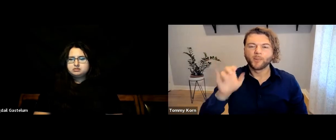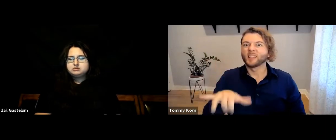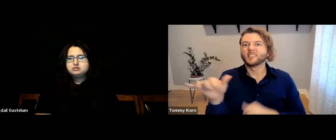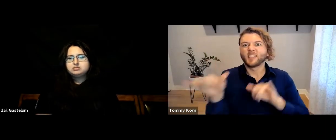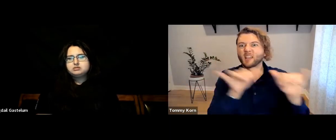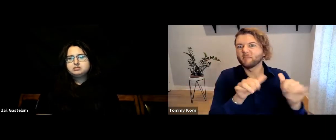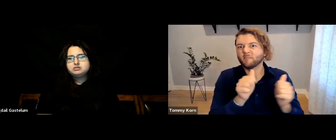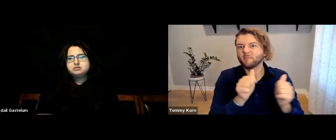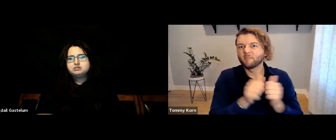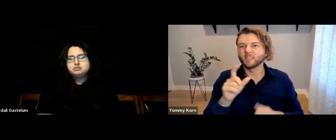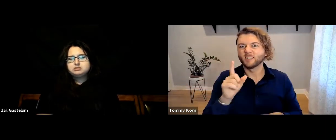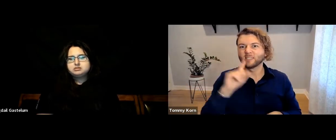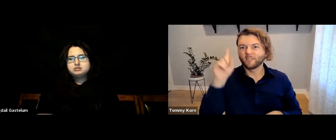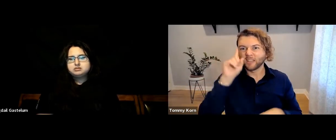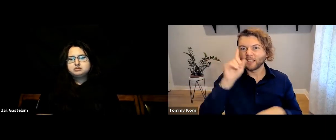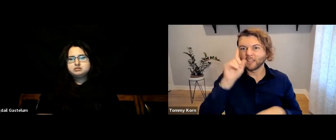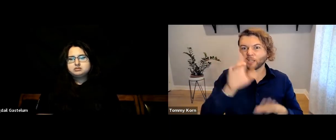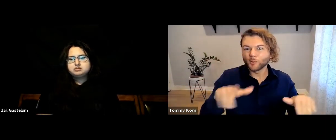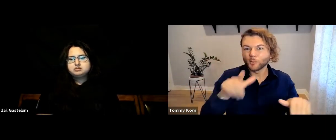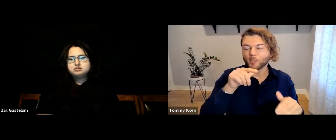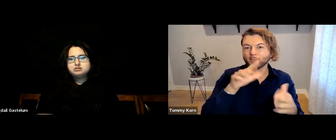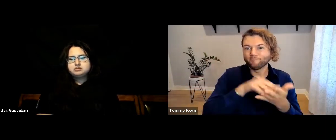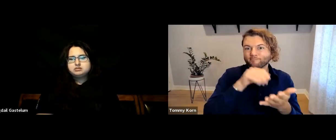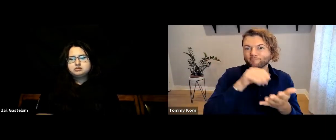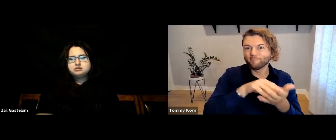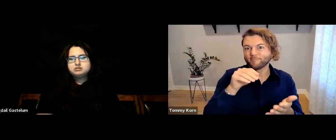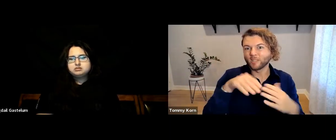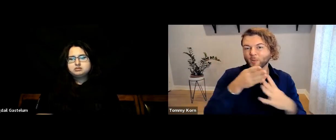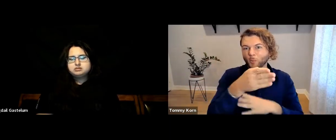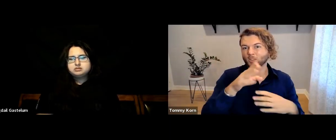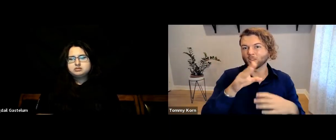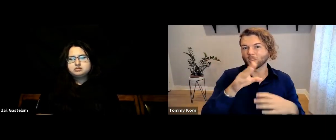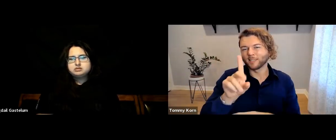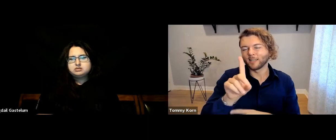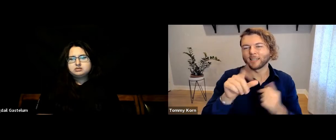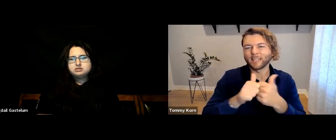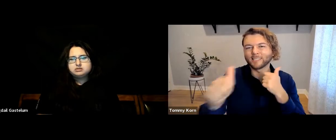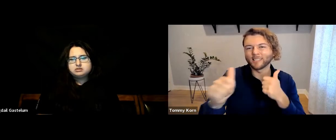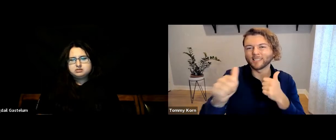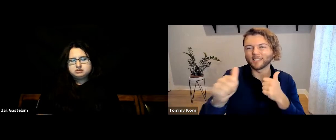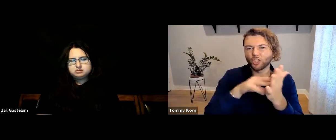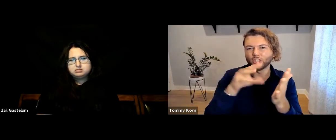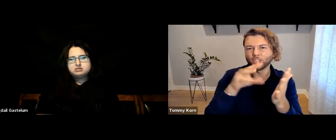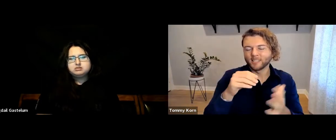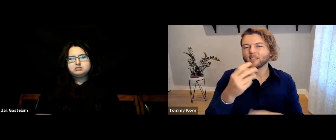similar to Deaf children who are learning through distance learning (DL)